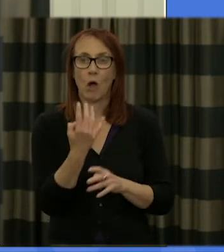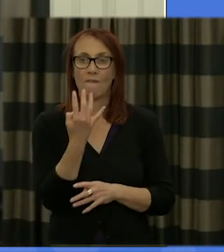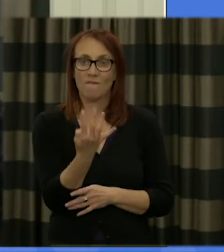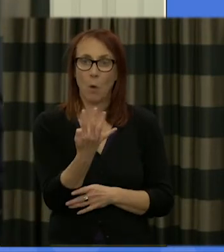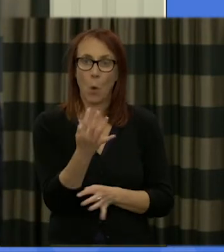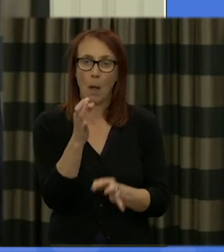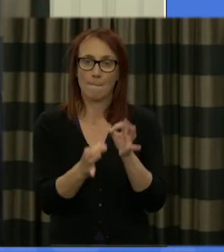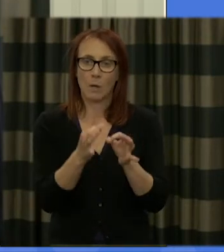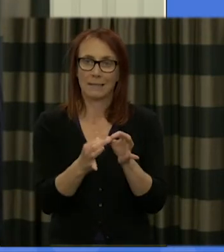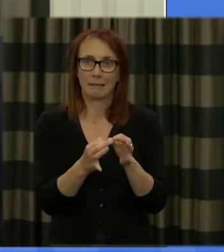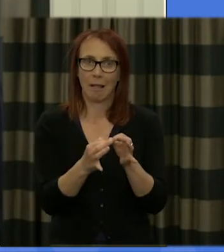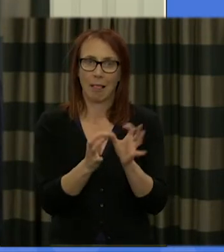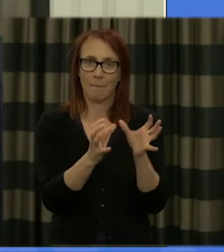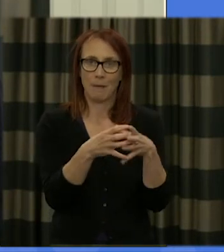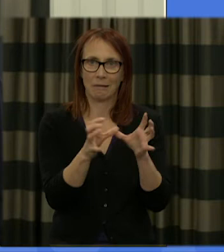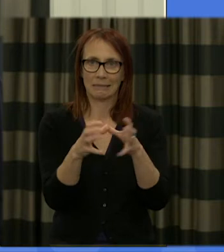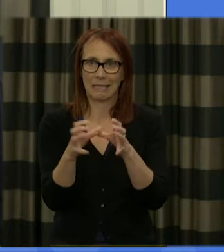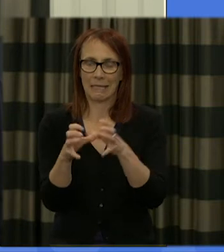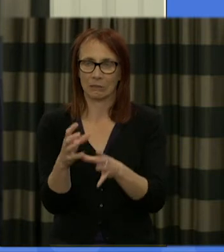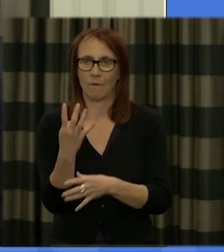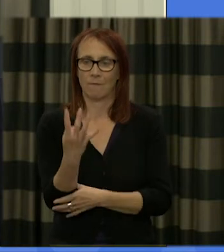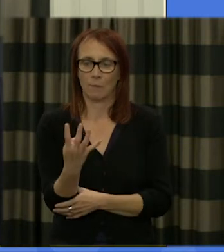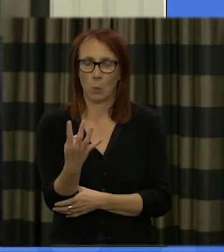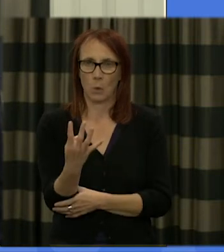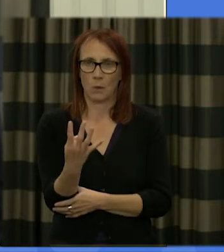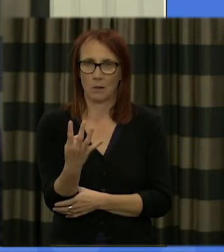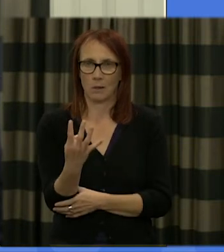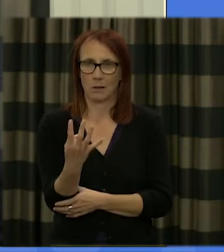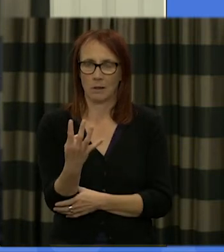represented here tomorrow and it's an opportunity to get a sense of how they